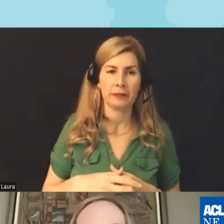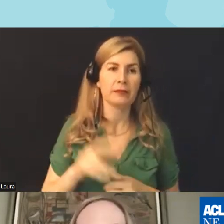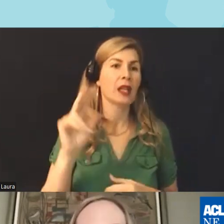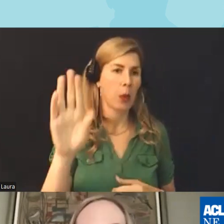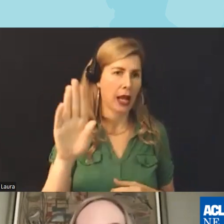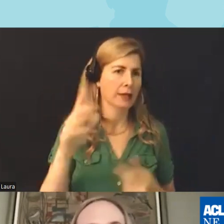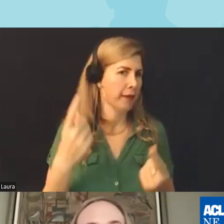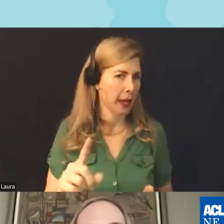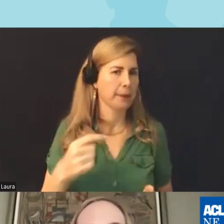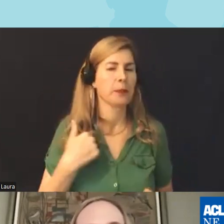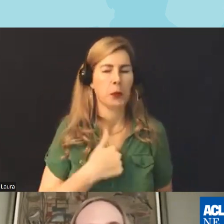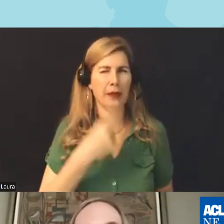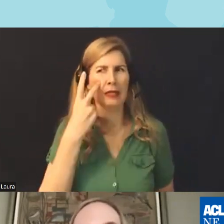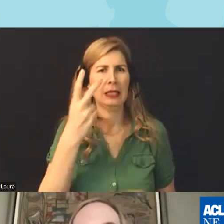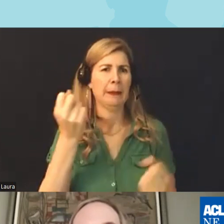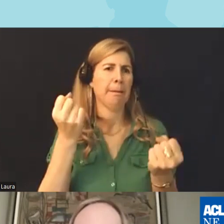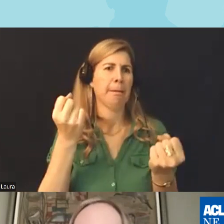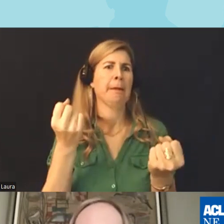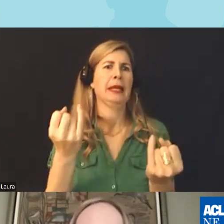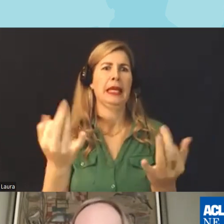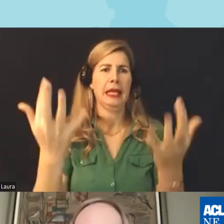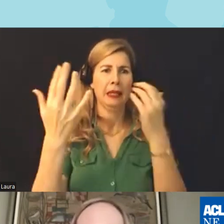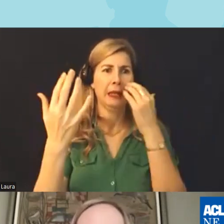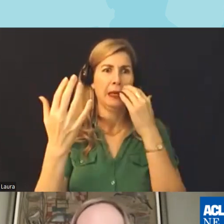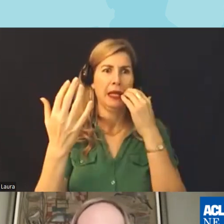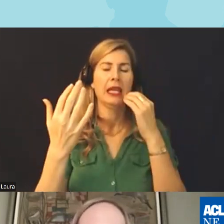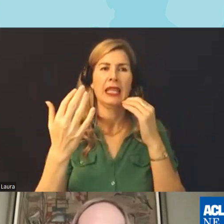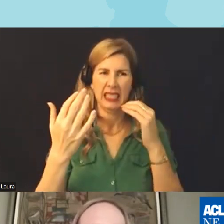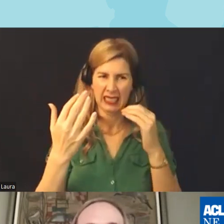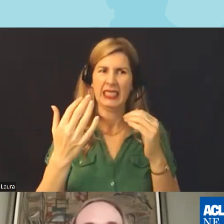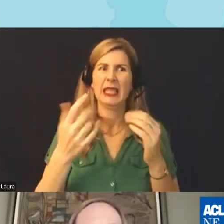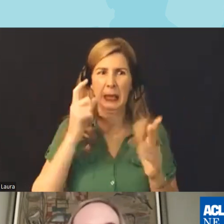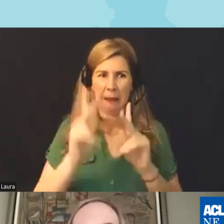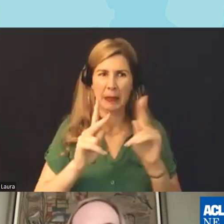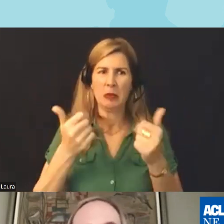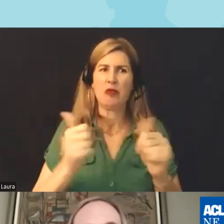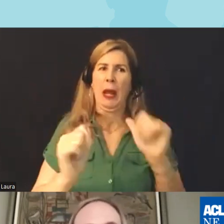have seen a huge uptick in these efforts just in the course of of the last several months um